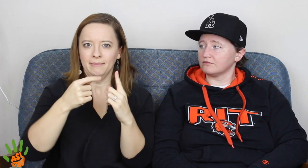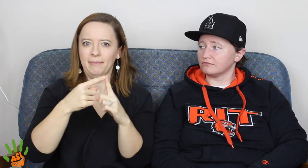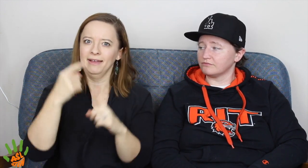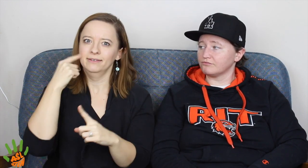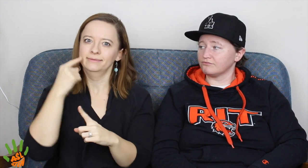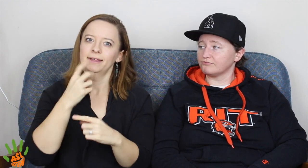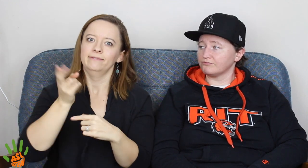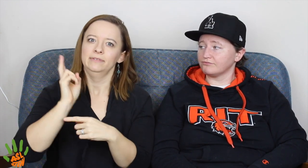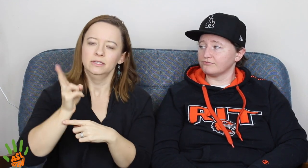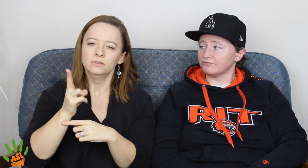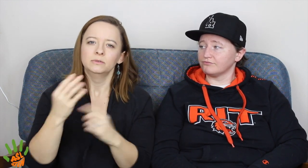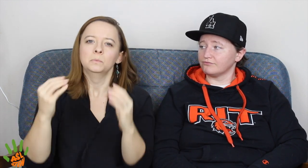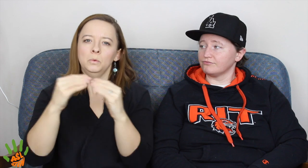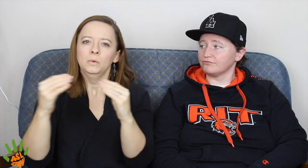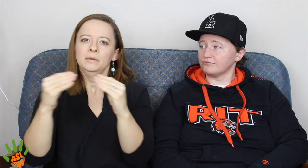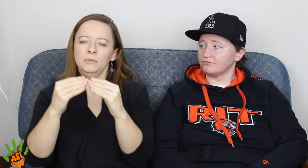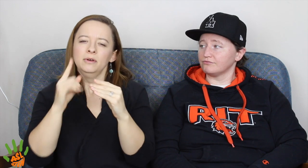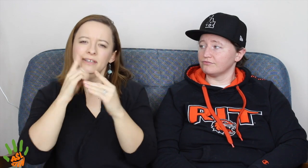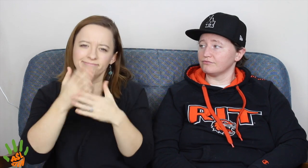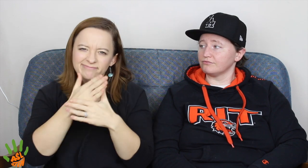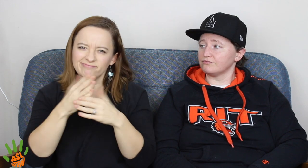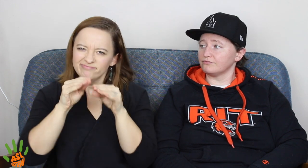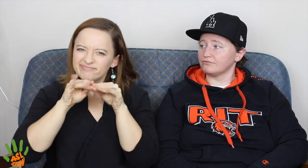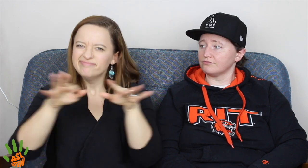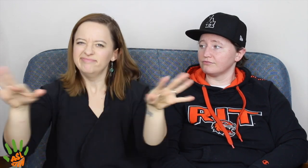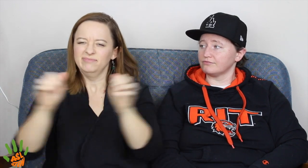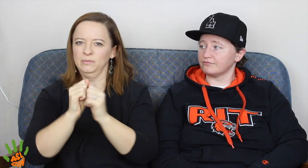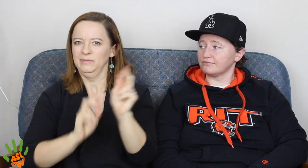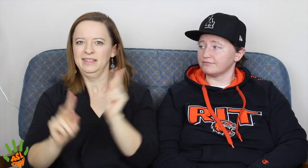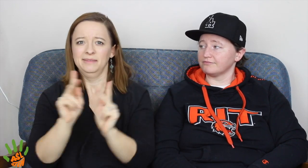and read those and learn from them. Learn about Deaf history more and more.